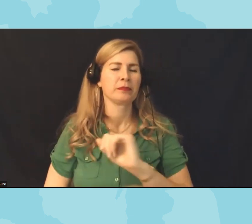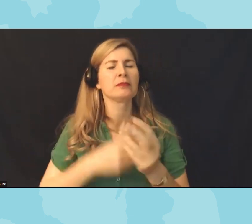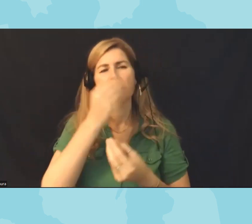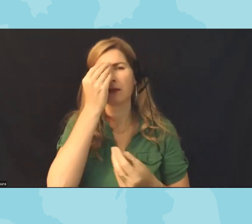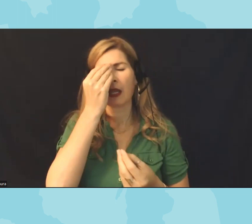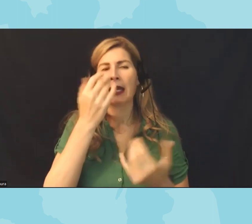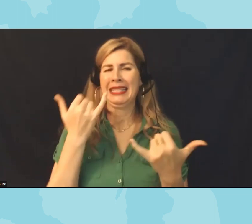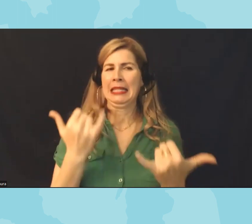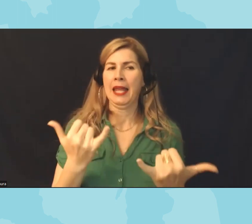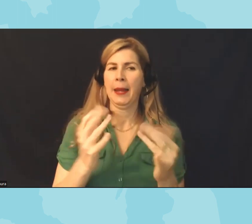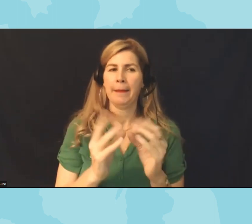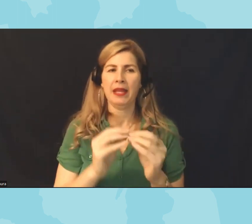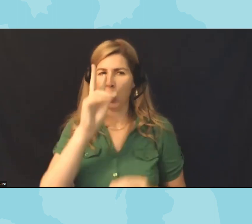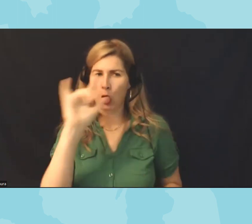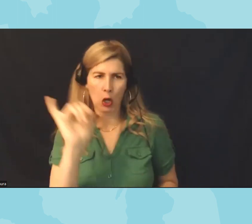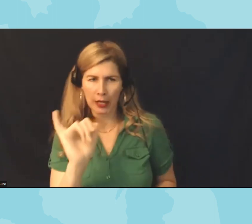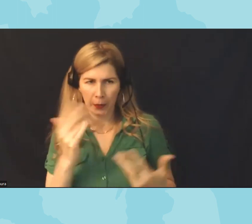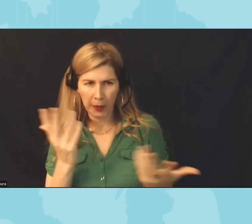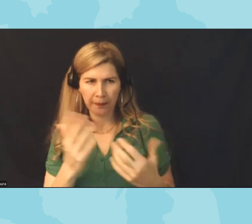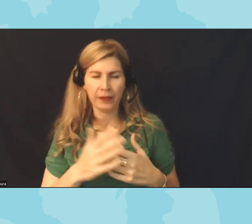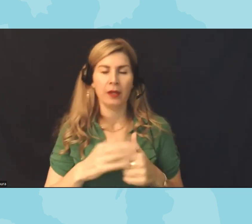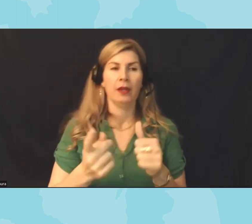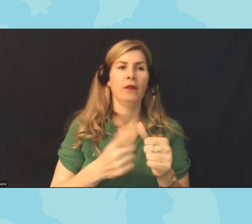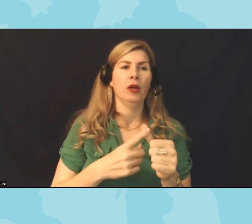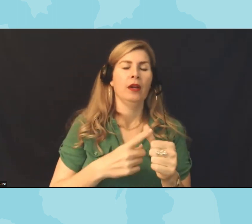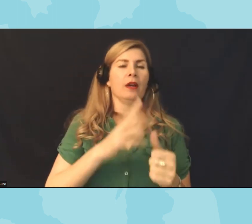today is going to look like we're going to talk a little bit about the broader landscape then we're